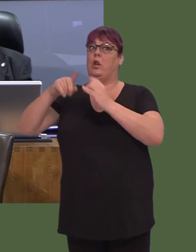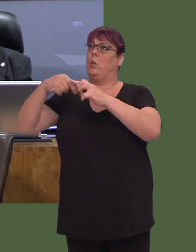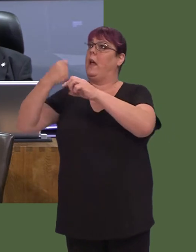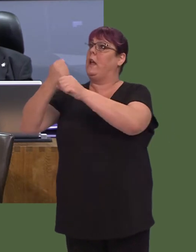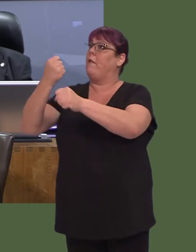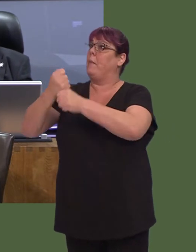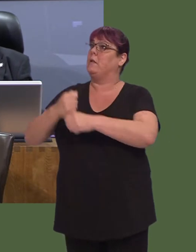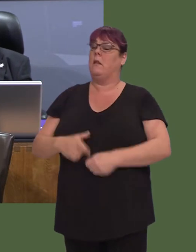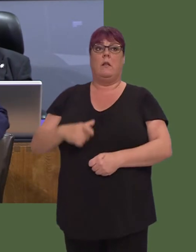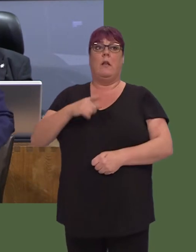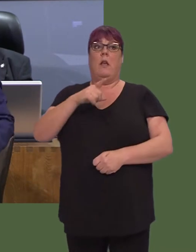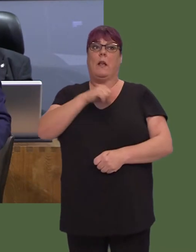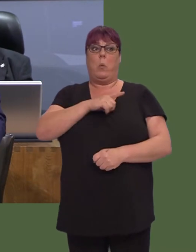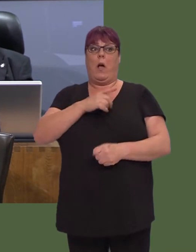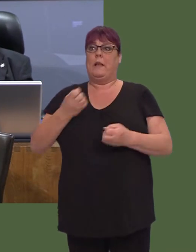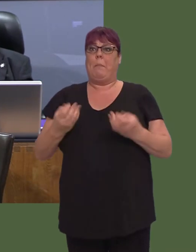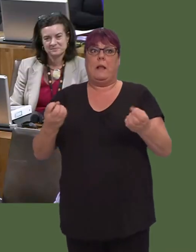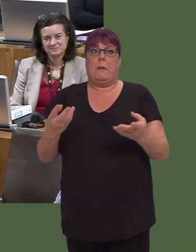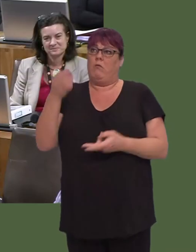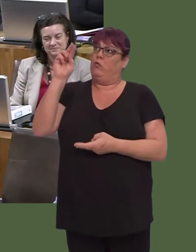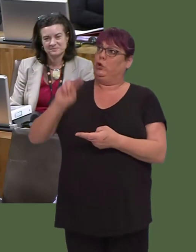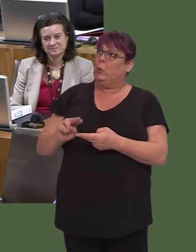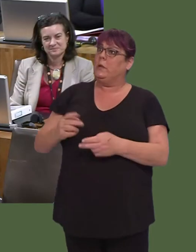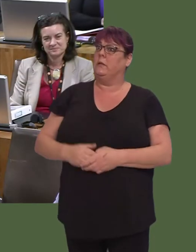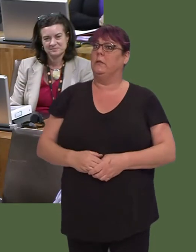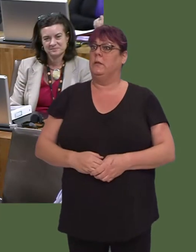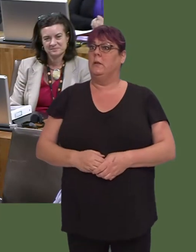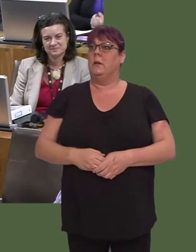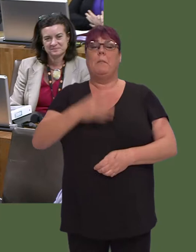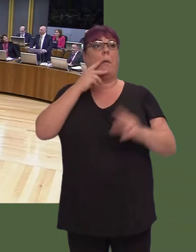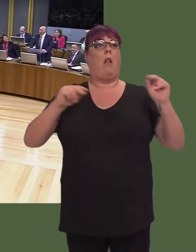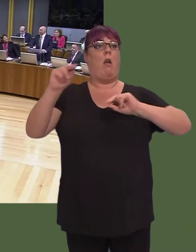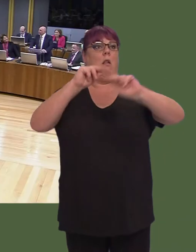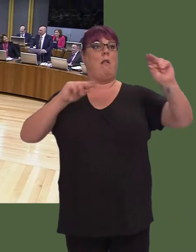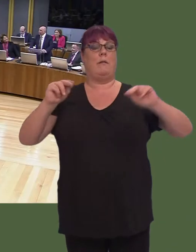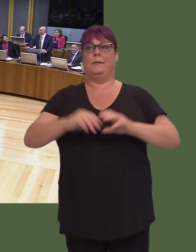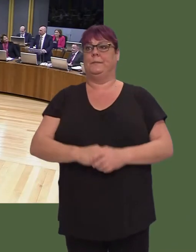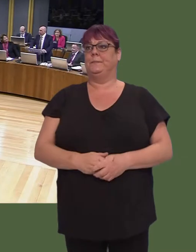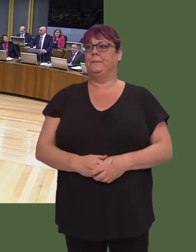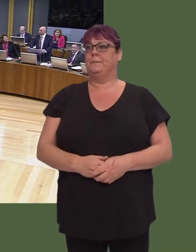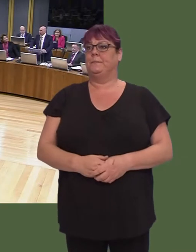We're still paying the price for that. Now, First Ministeró[Interruption.] First Minister, clearlyó[Interruption.] Clearlyó Y Llywydd / The Llywydd: Okay.